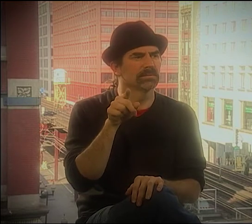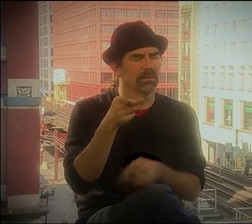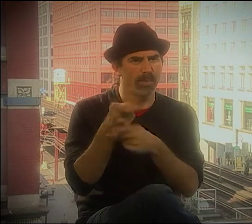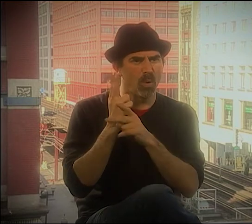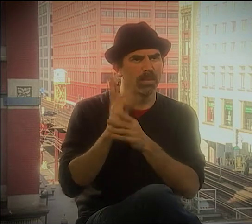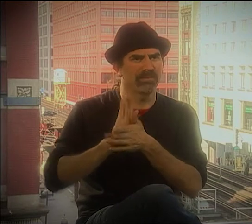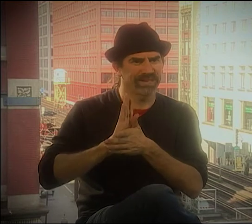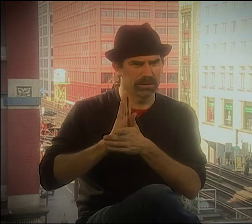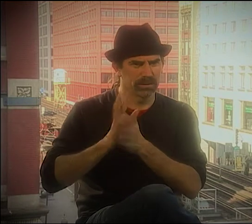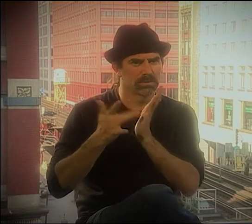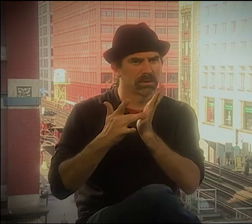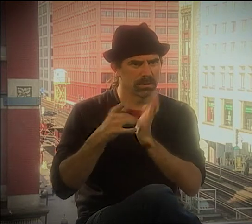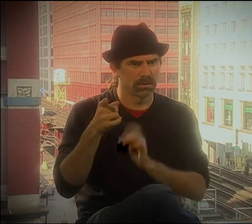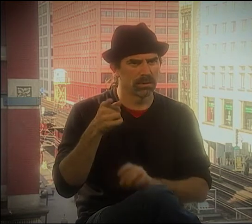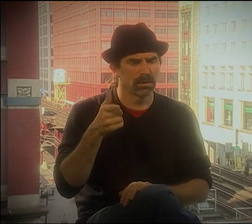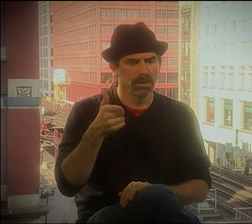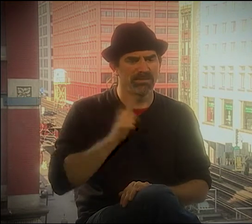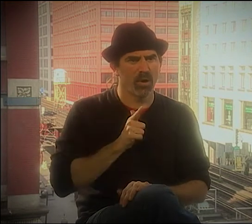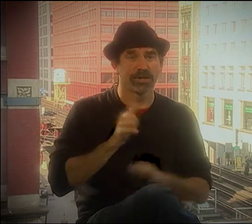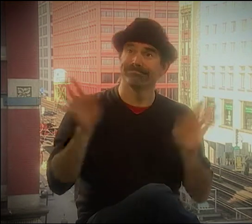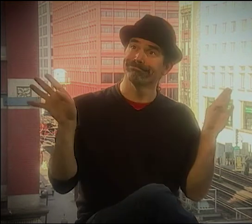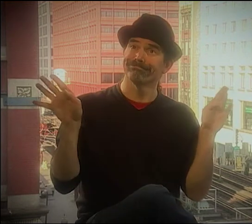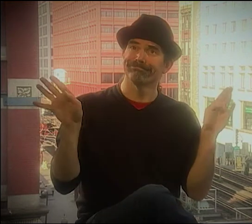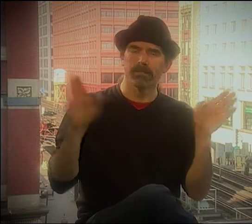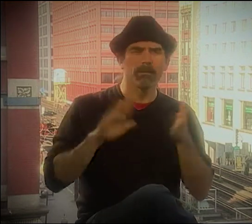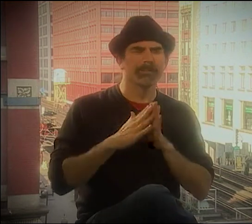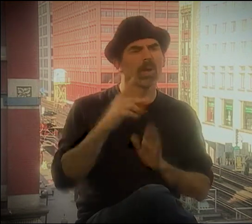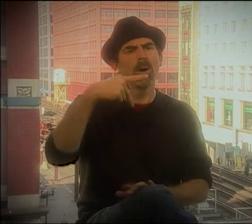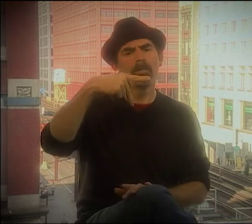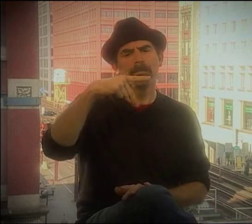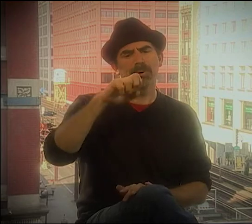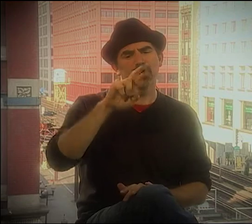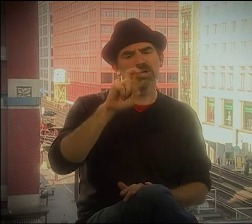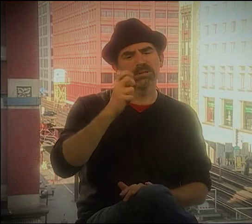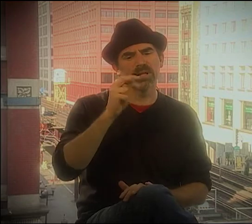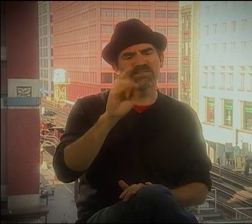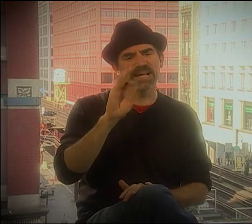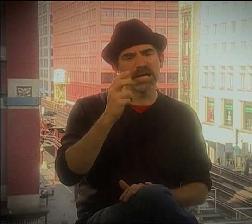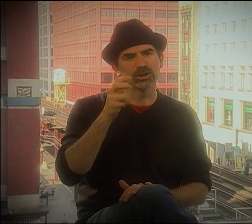YEAH, I REMEMBER HE TALKED ABOUT A FLOWER AND A BEE, AND HE WAS